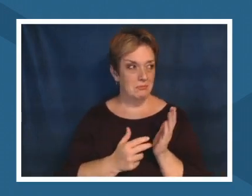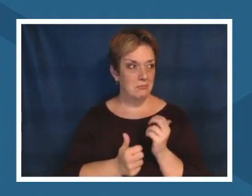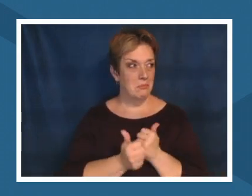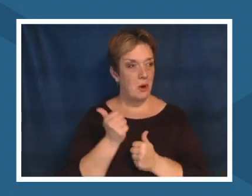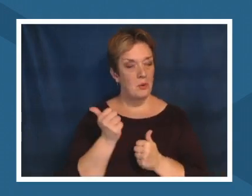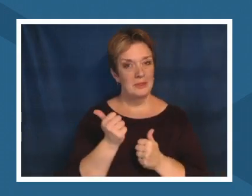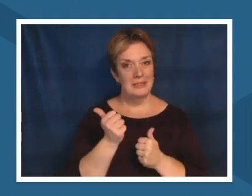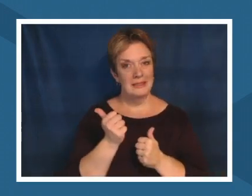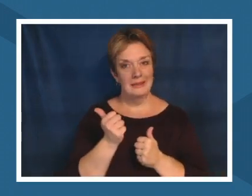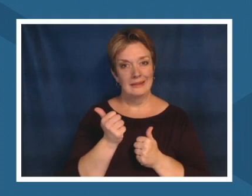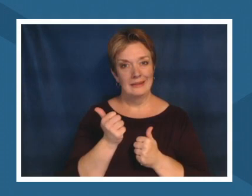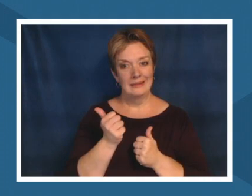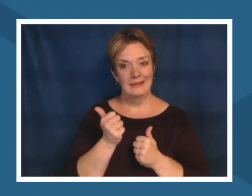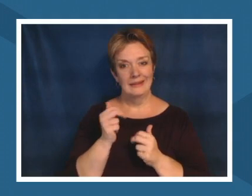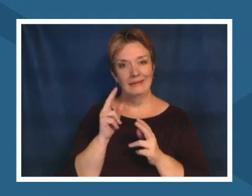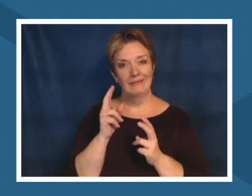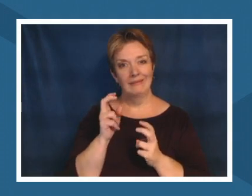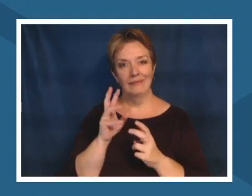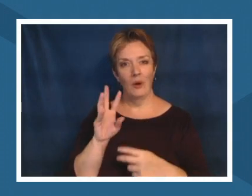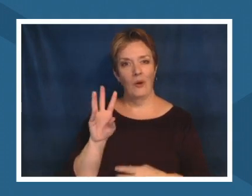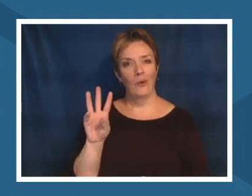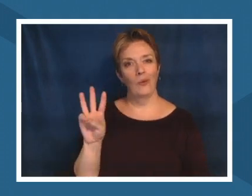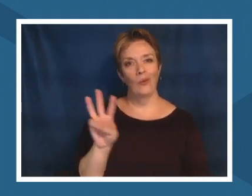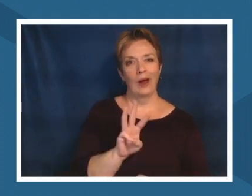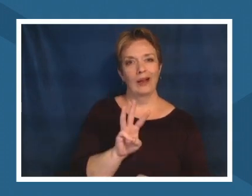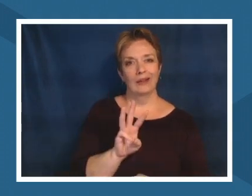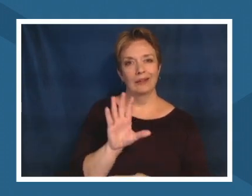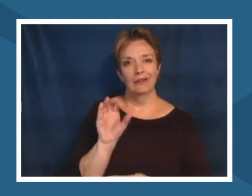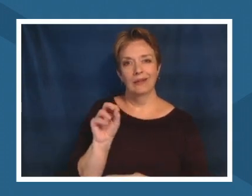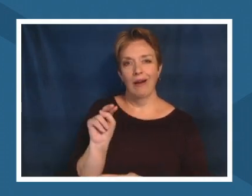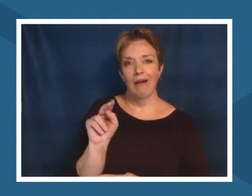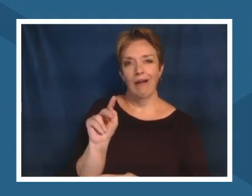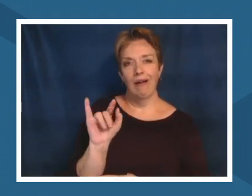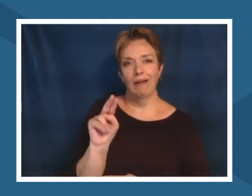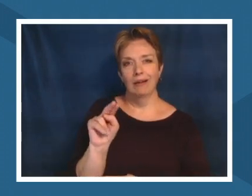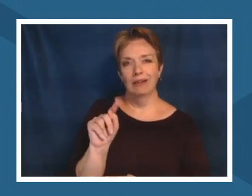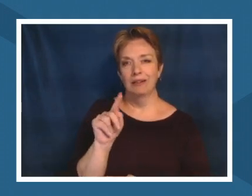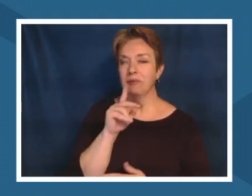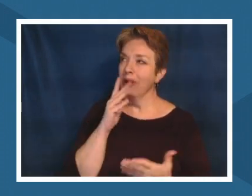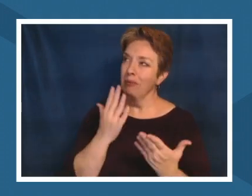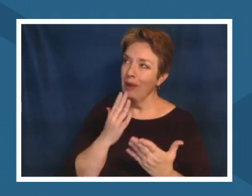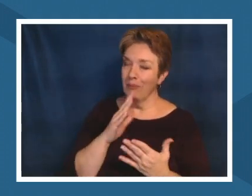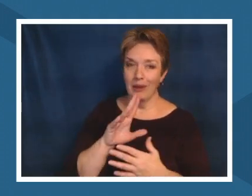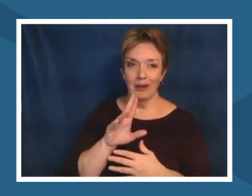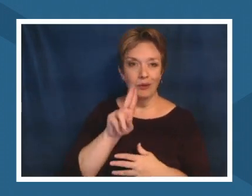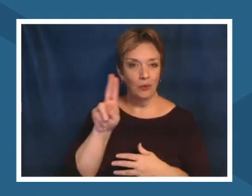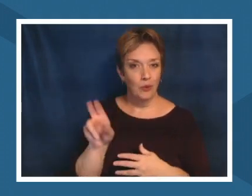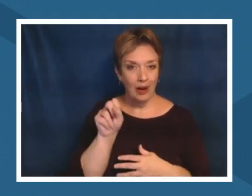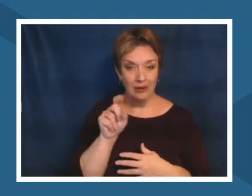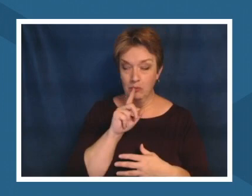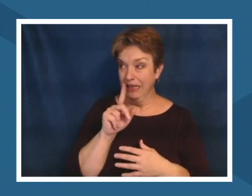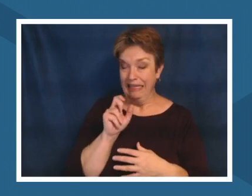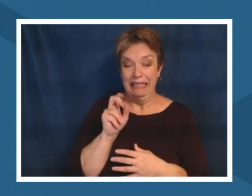say the western continent or the continental us even in